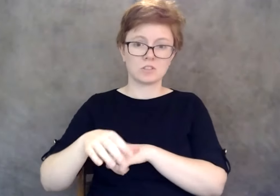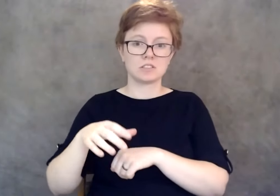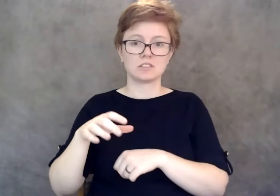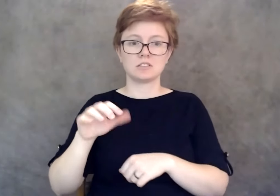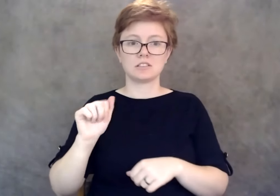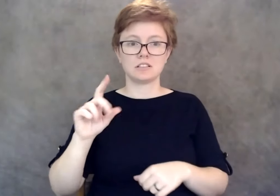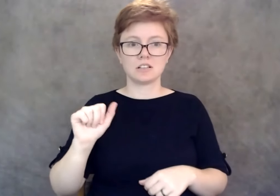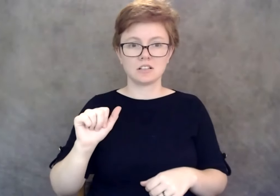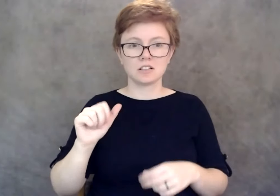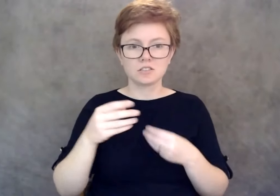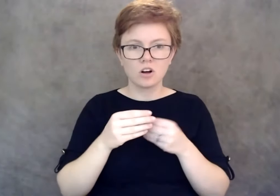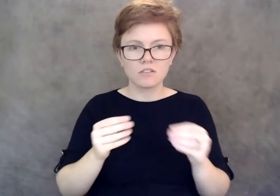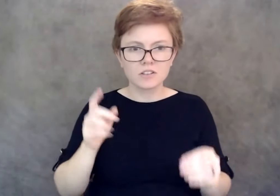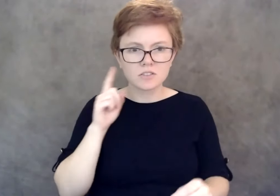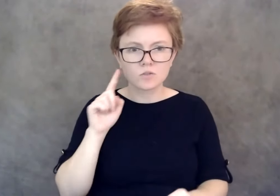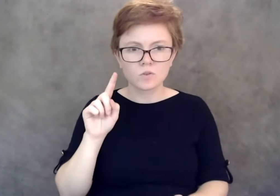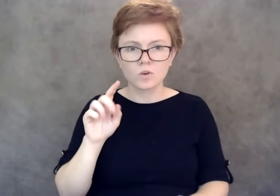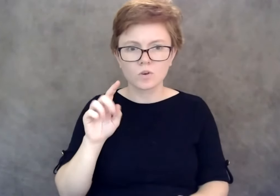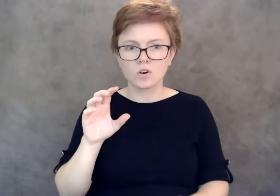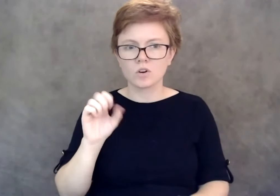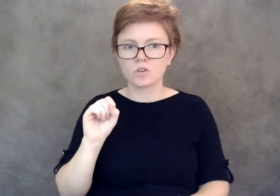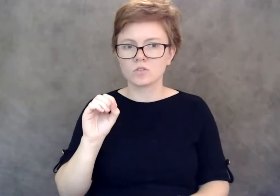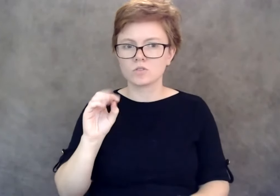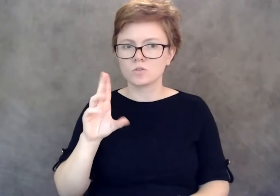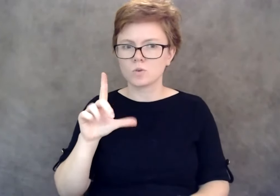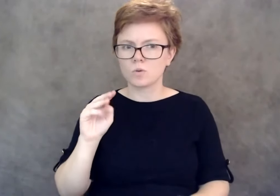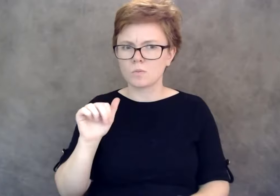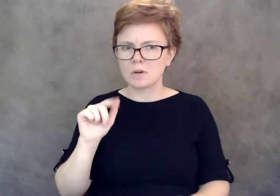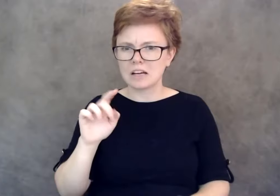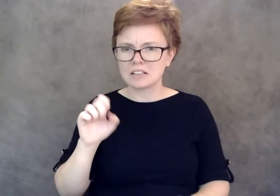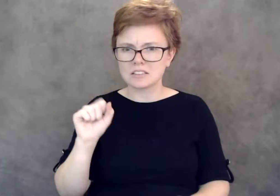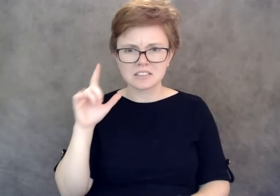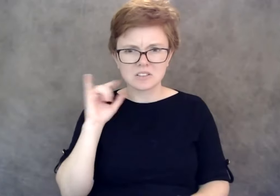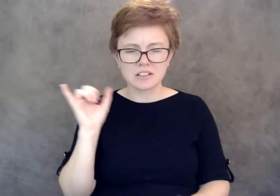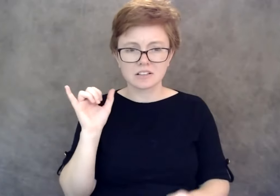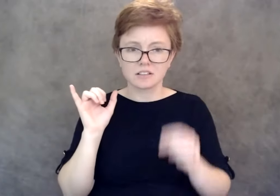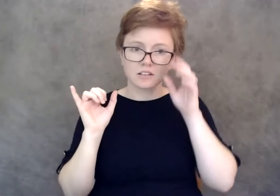and so sometimes letting businesses know that you're gonna elevate this including to enforcement agencies,